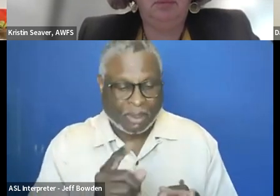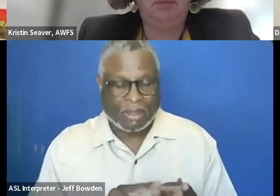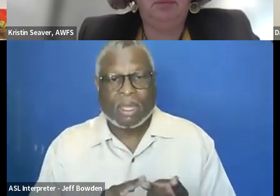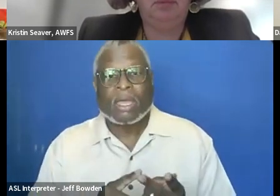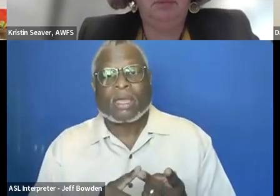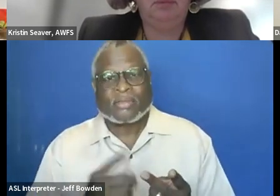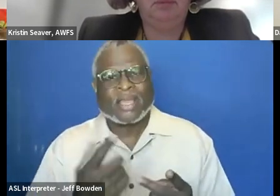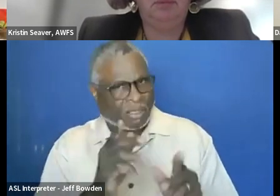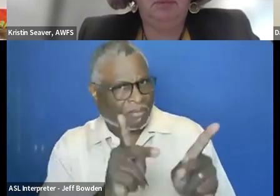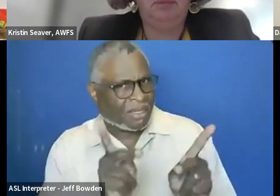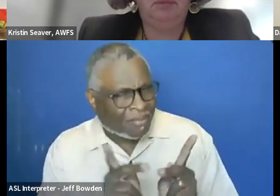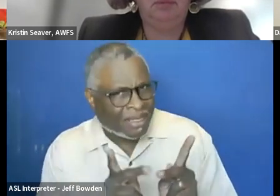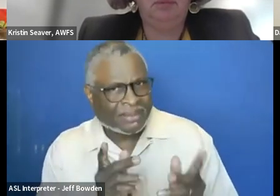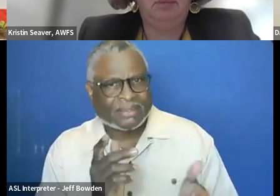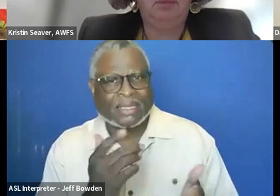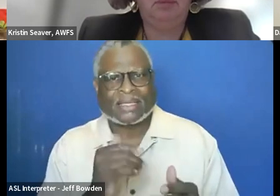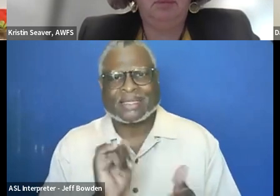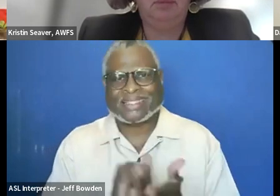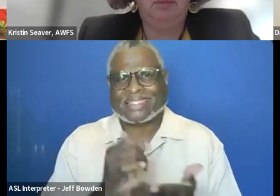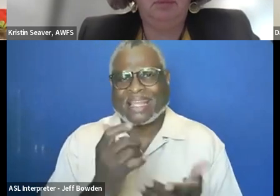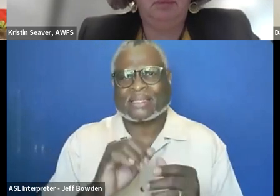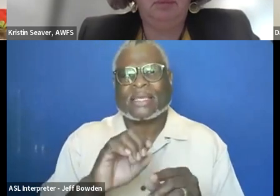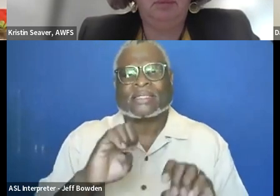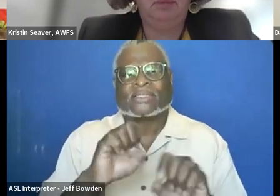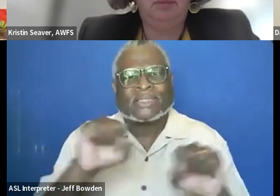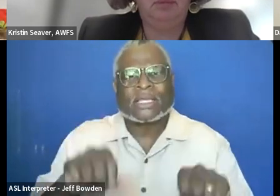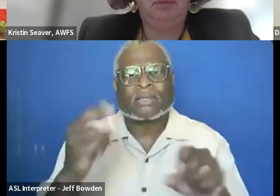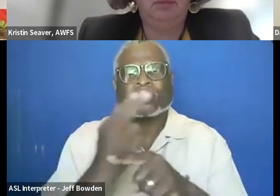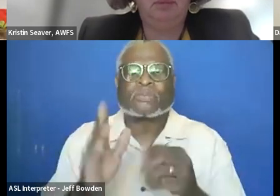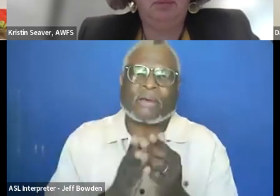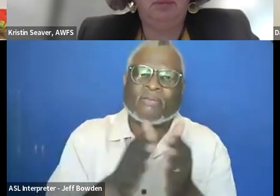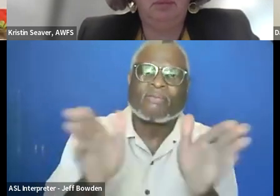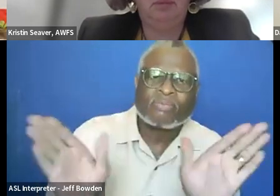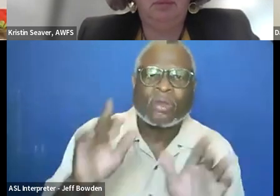There is a place, it is in a GSA system used by the whole government, the Federal Procurement Data System.